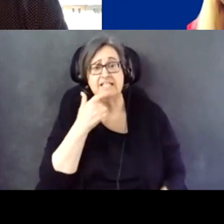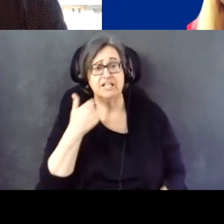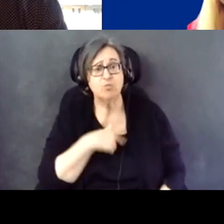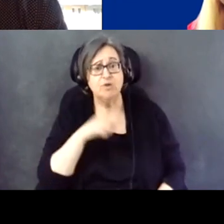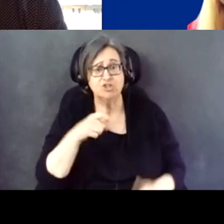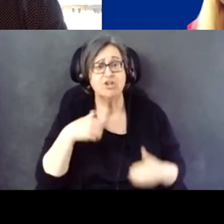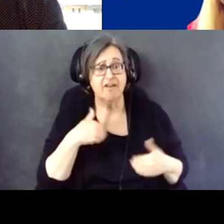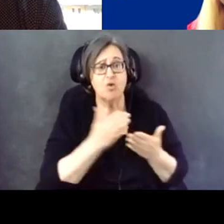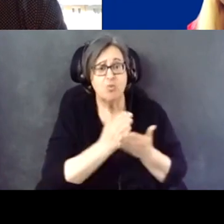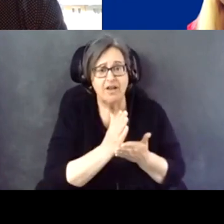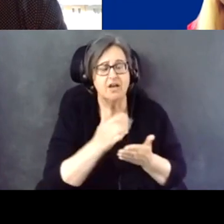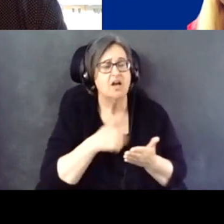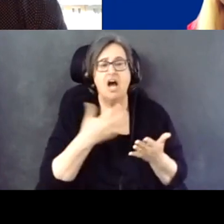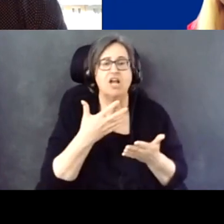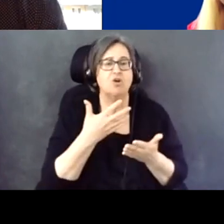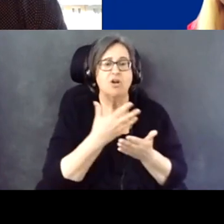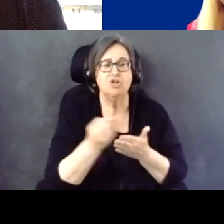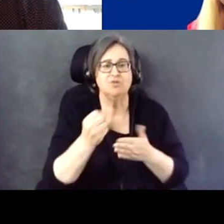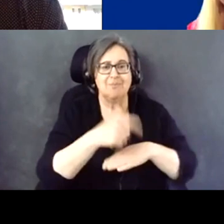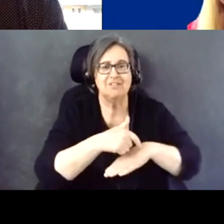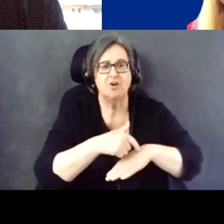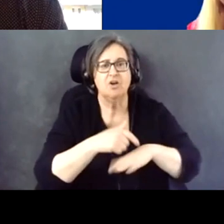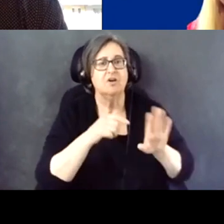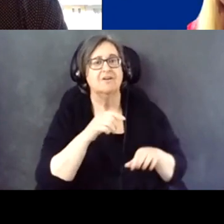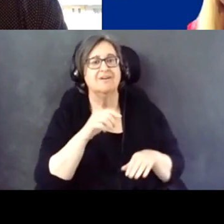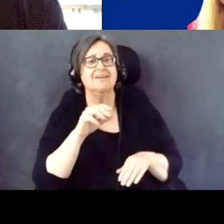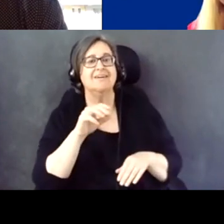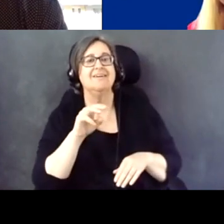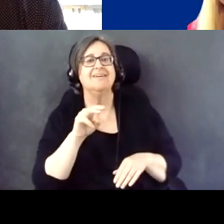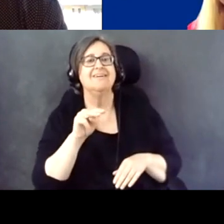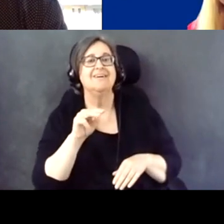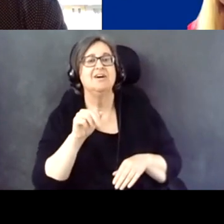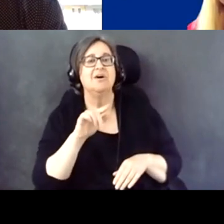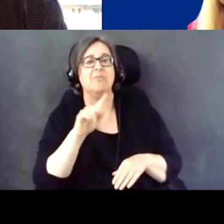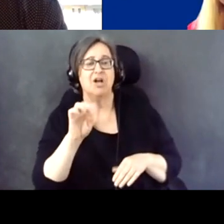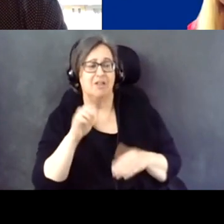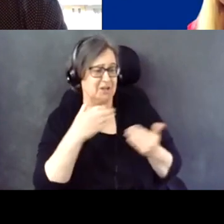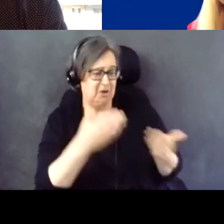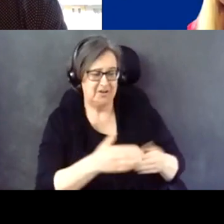I don't want to take up too much. But you have to be willing to press.